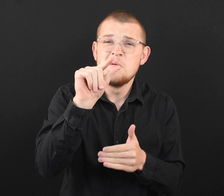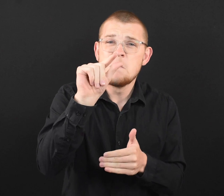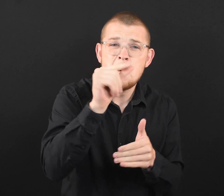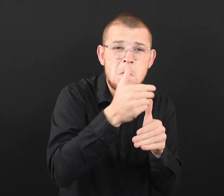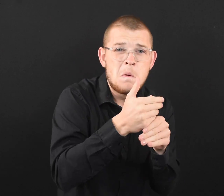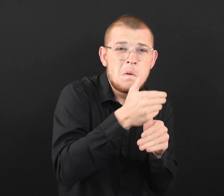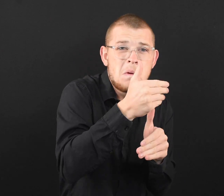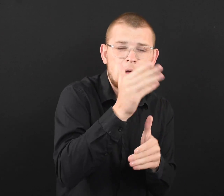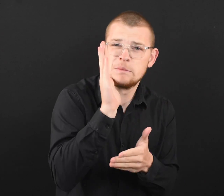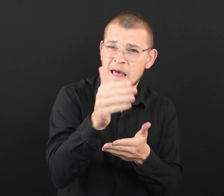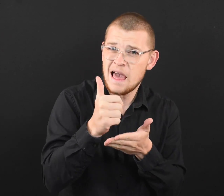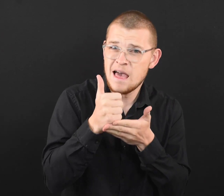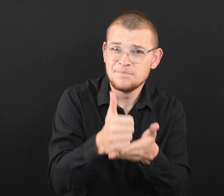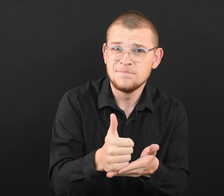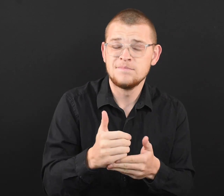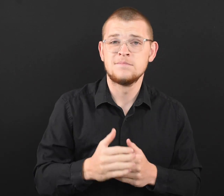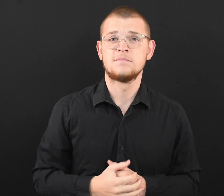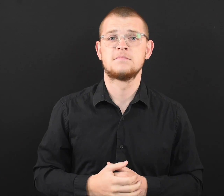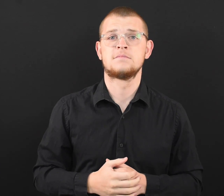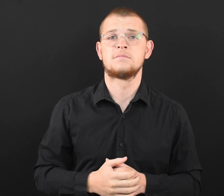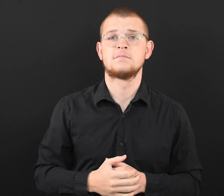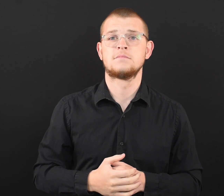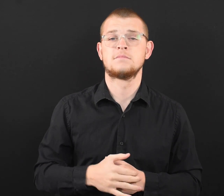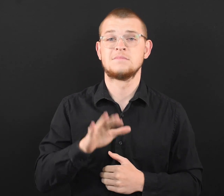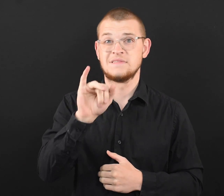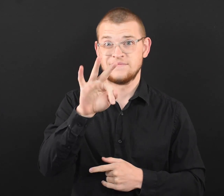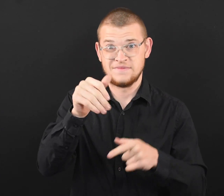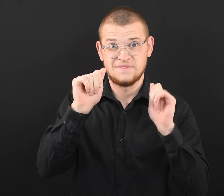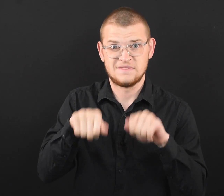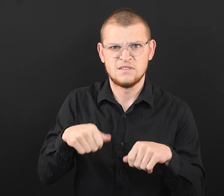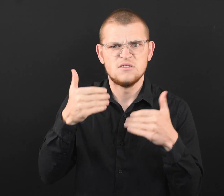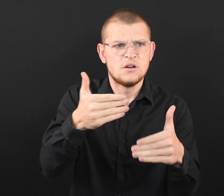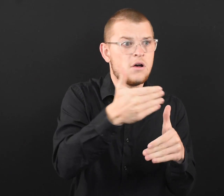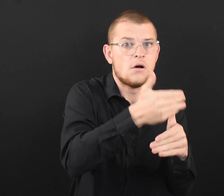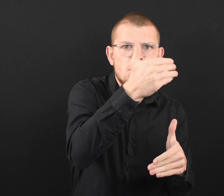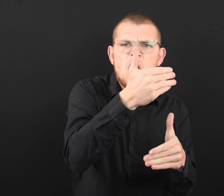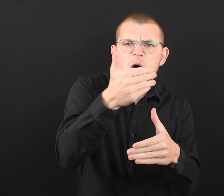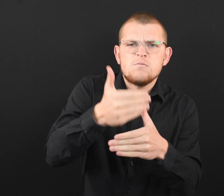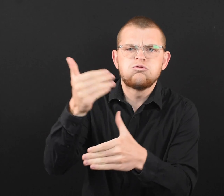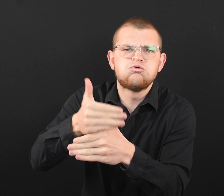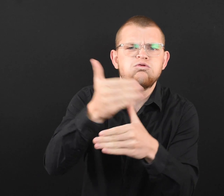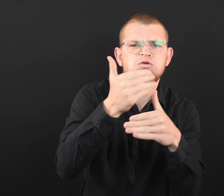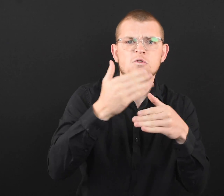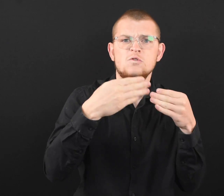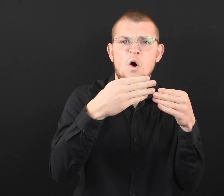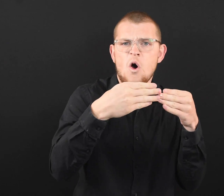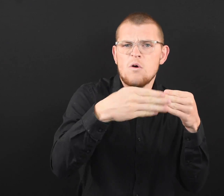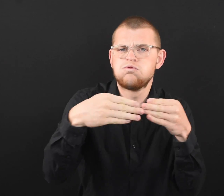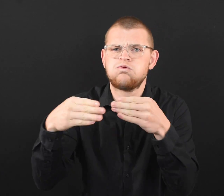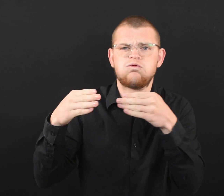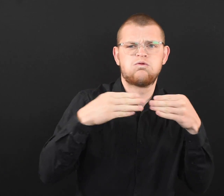having a window cracked open slightly can help. ● If you can, open multiple doors and windows